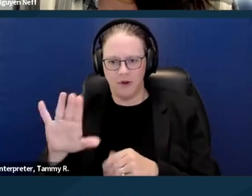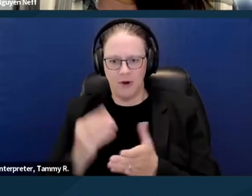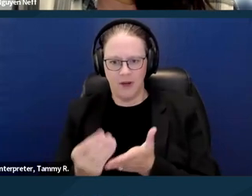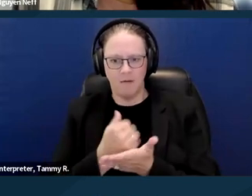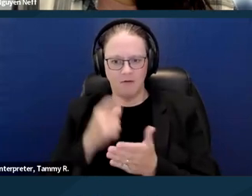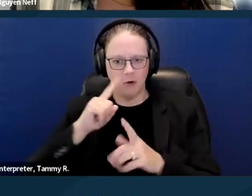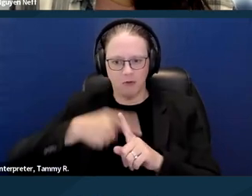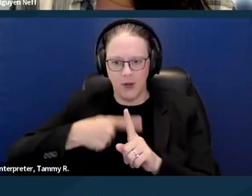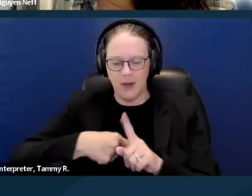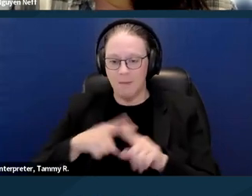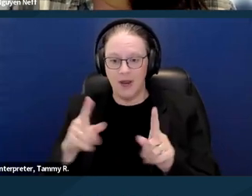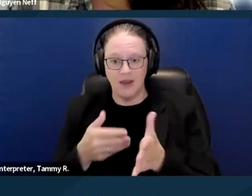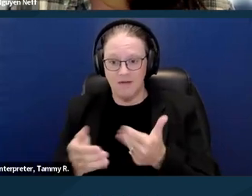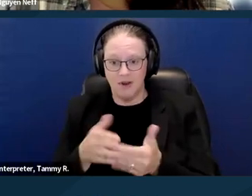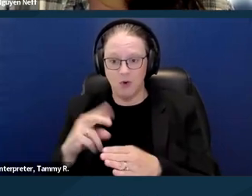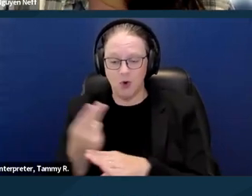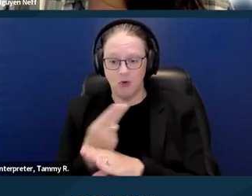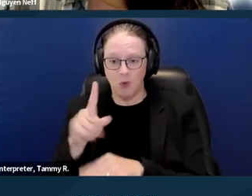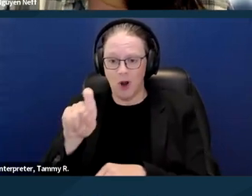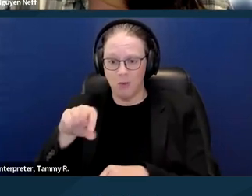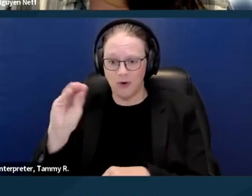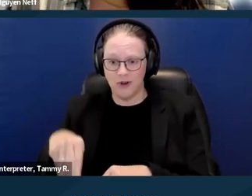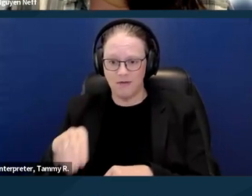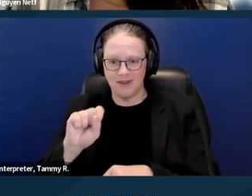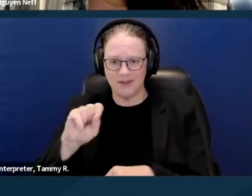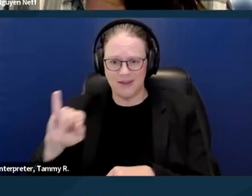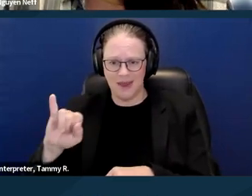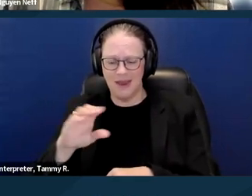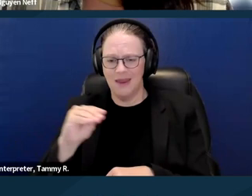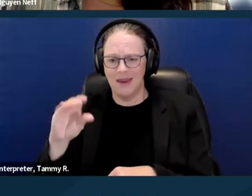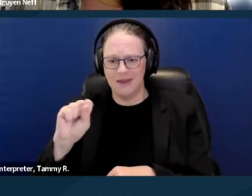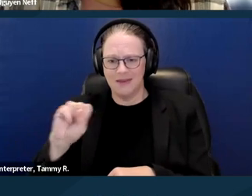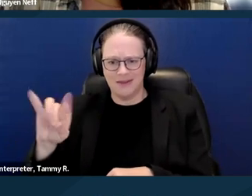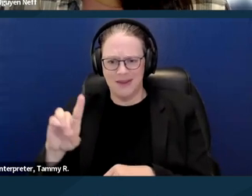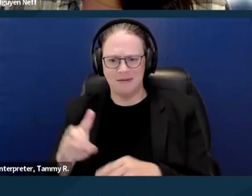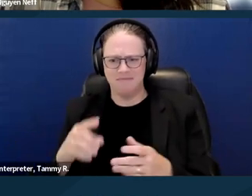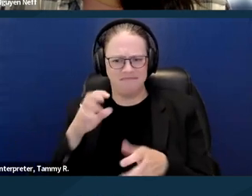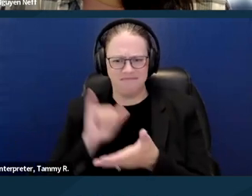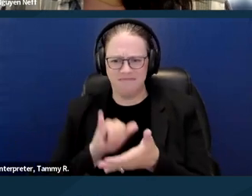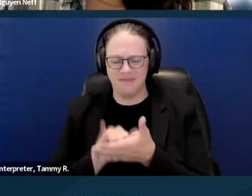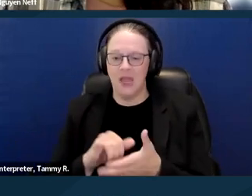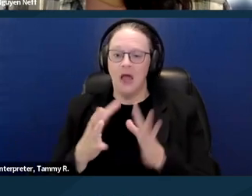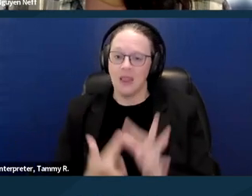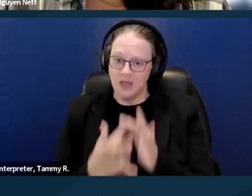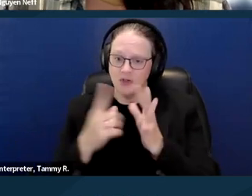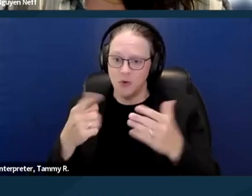even if you use a hundred percent of that, that wouldn't cover your income unless you had something like a section eight voucher, or other rental voucher.